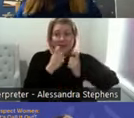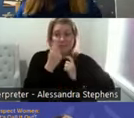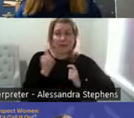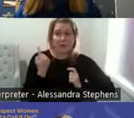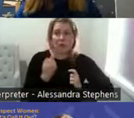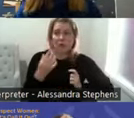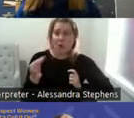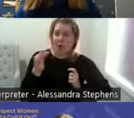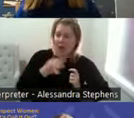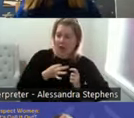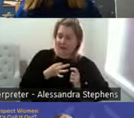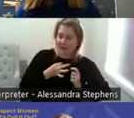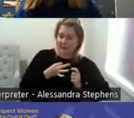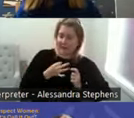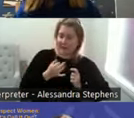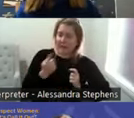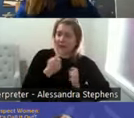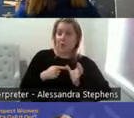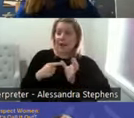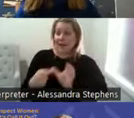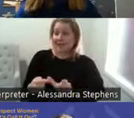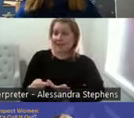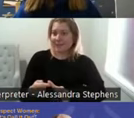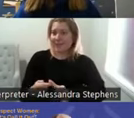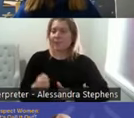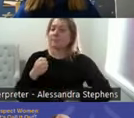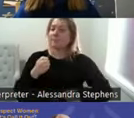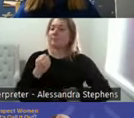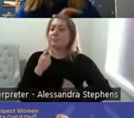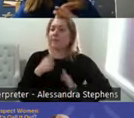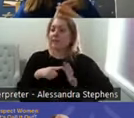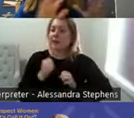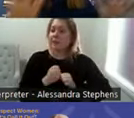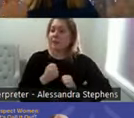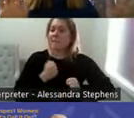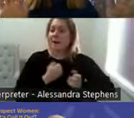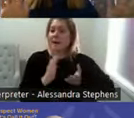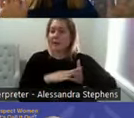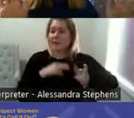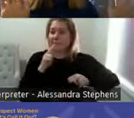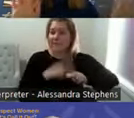responds. My parents are in their late seventies. All of their friends are now going to every